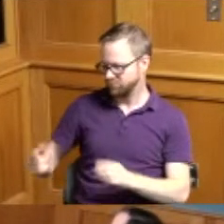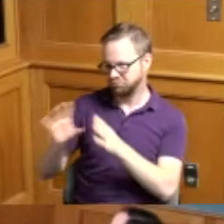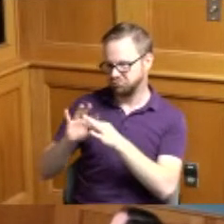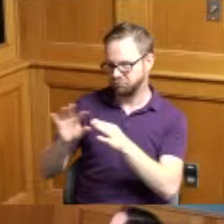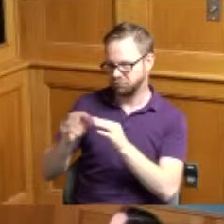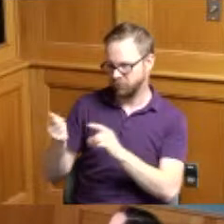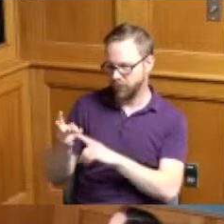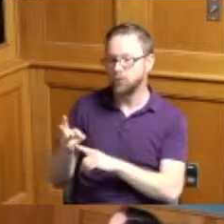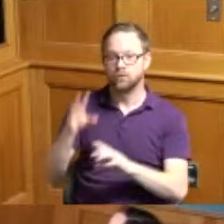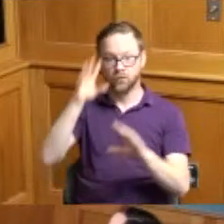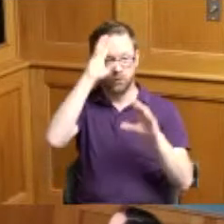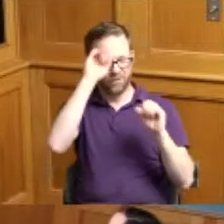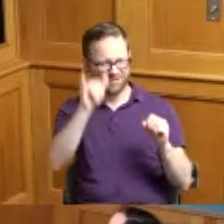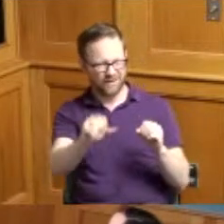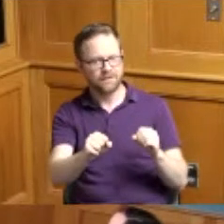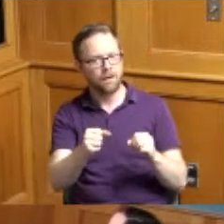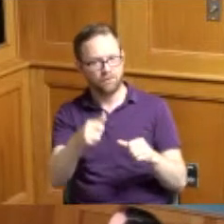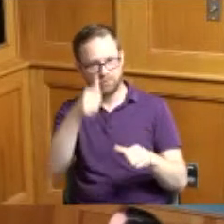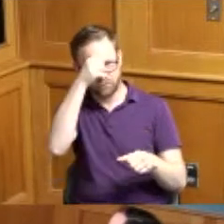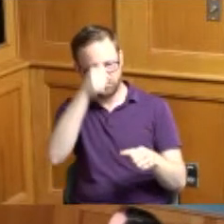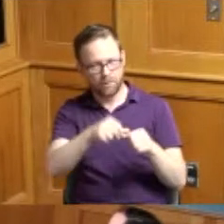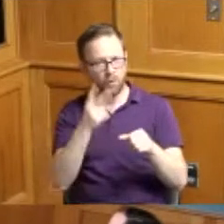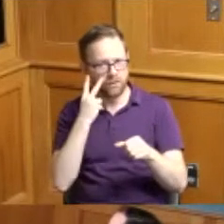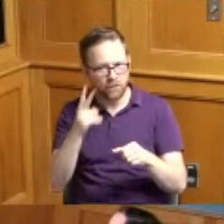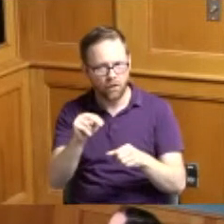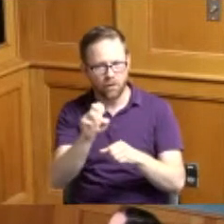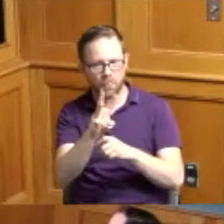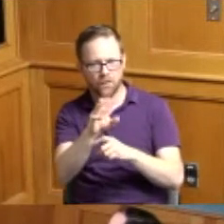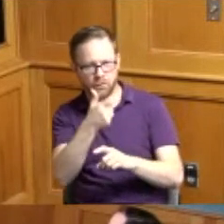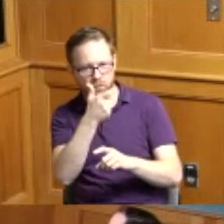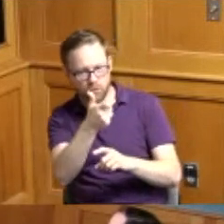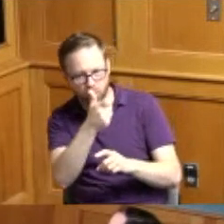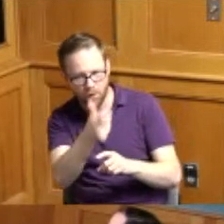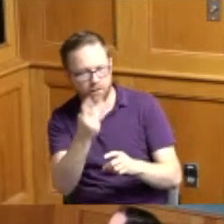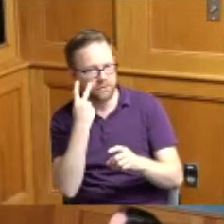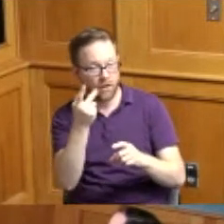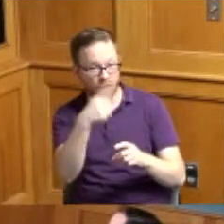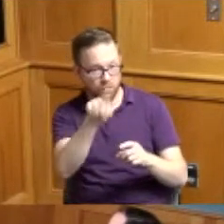I remember seeing on the news that you guys were going and I to be honest I didn't know what had